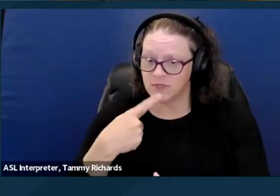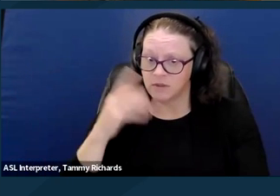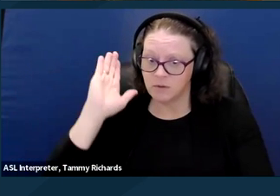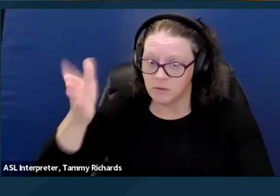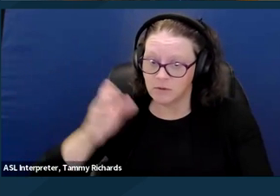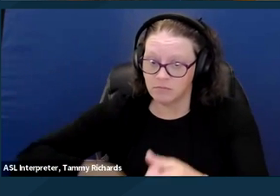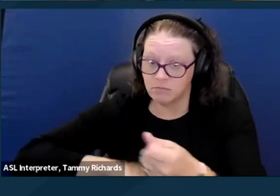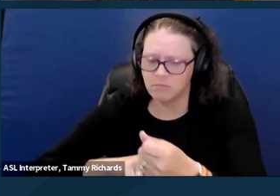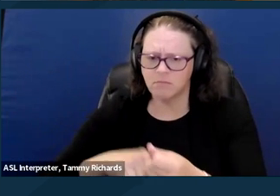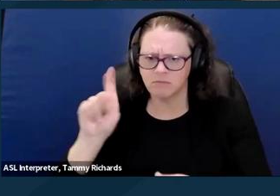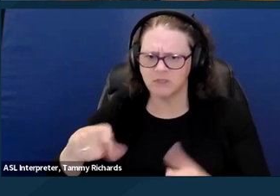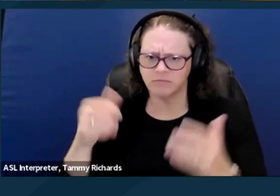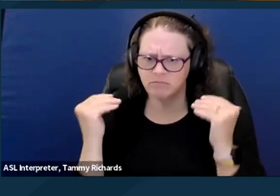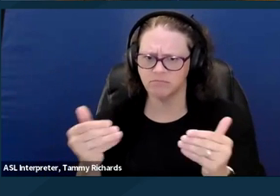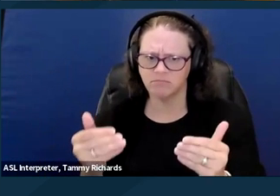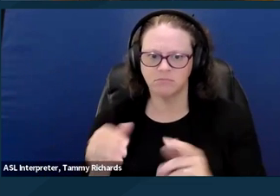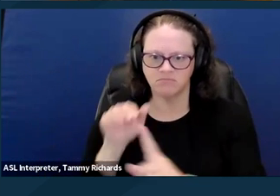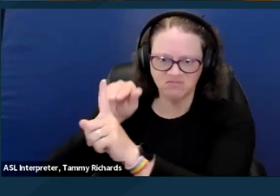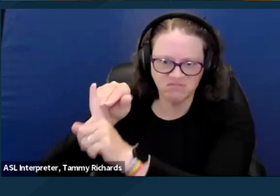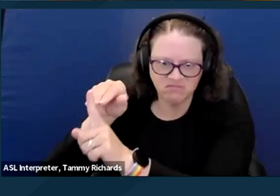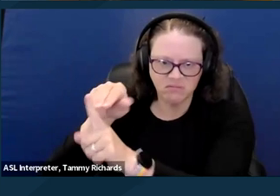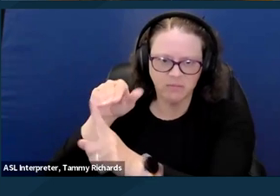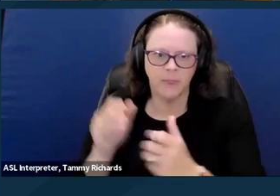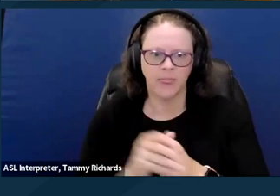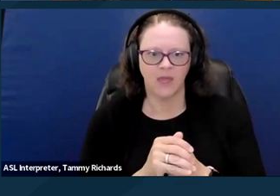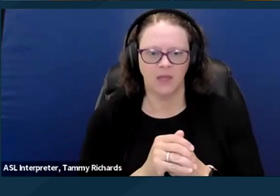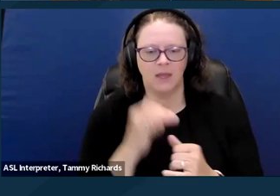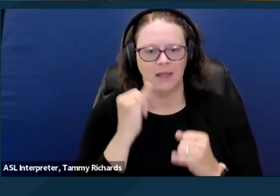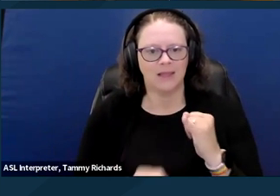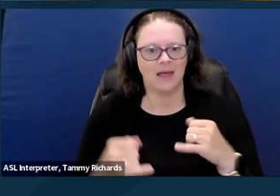and invite more of a partnership in understanding